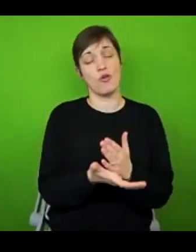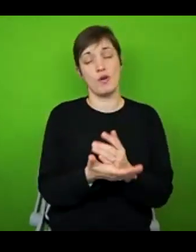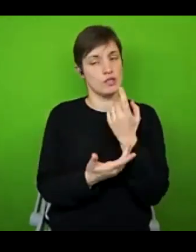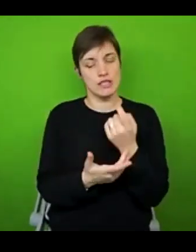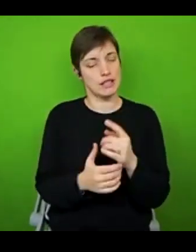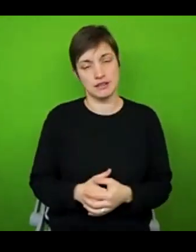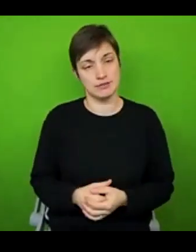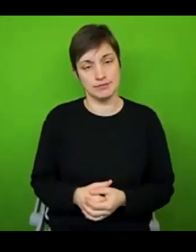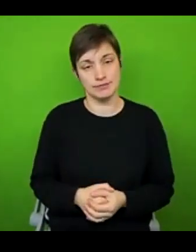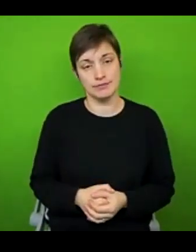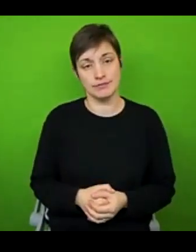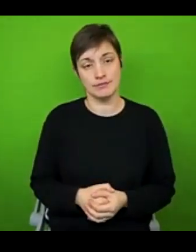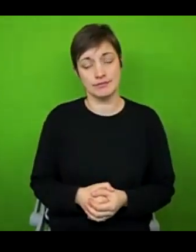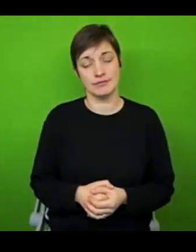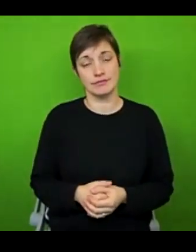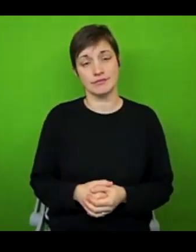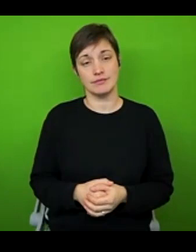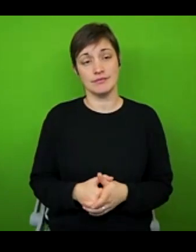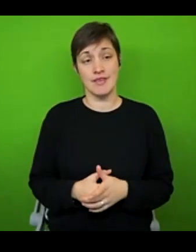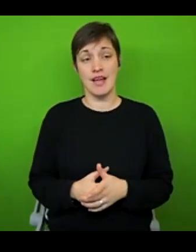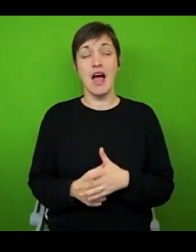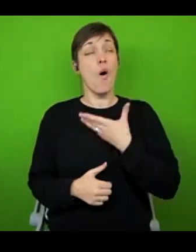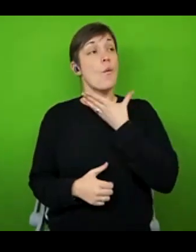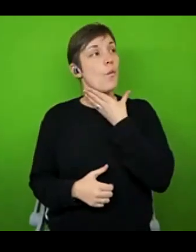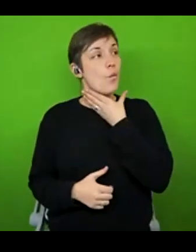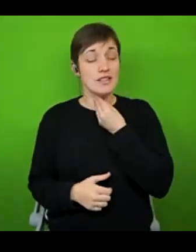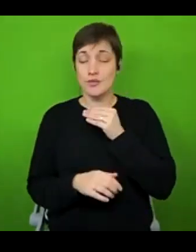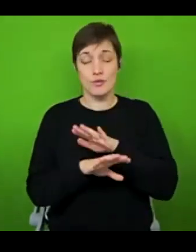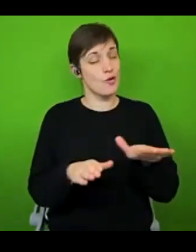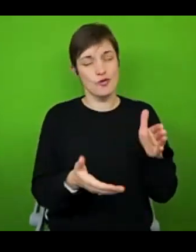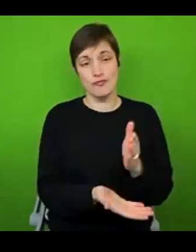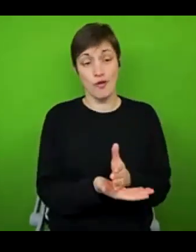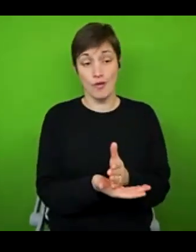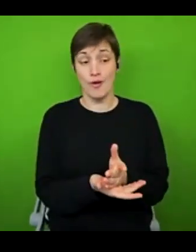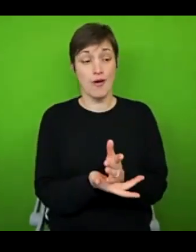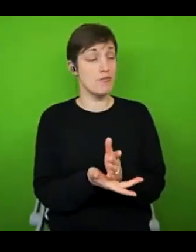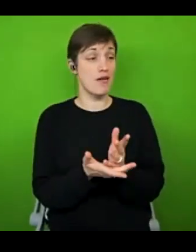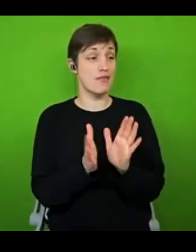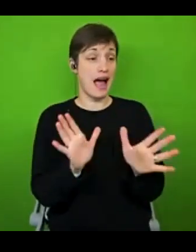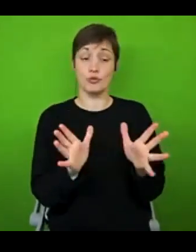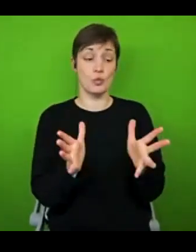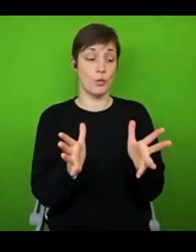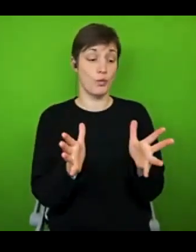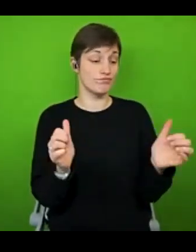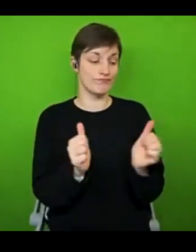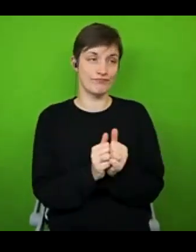is like, as much as I wish that wasn't true. It's just something that I've had to acknowledge. And on the